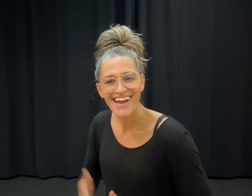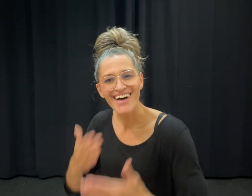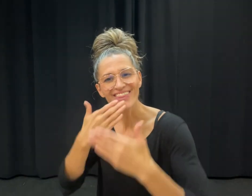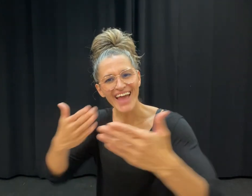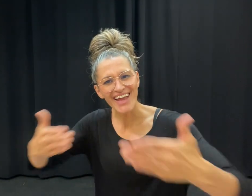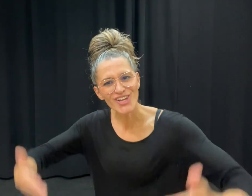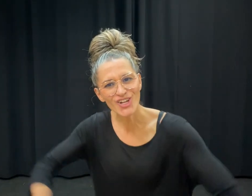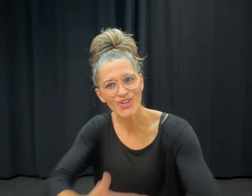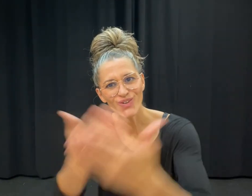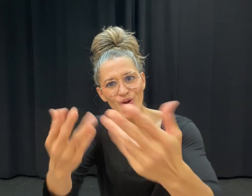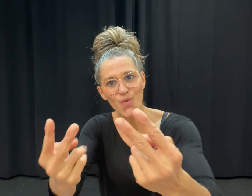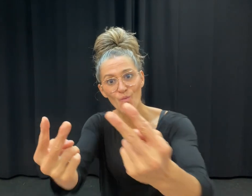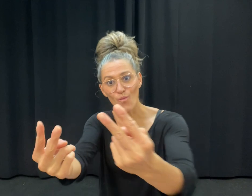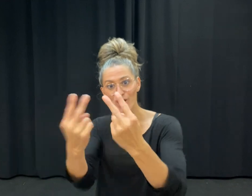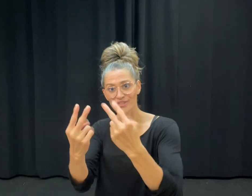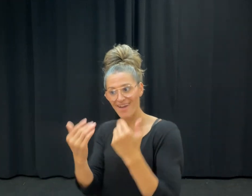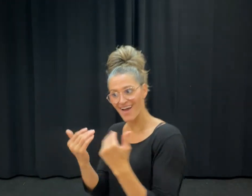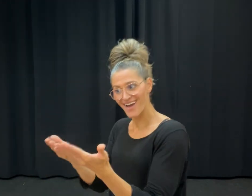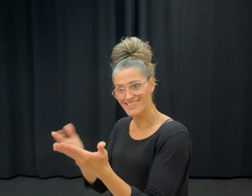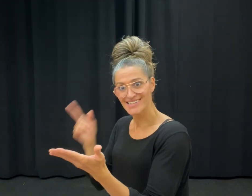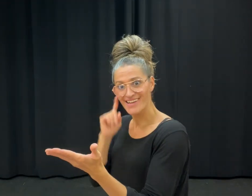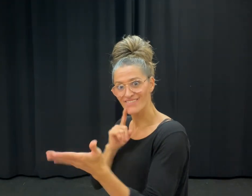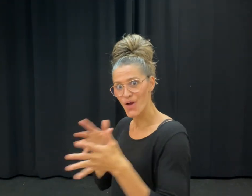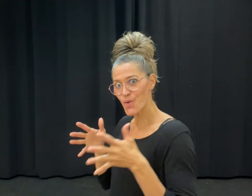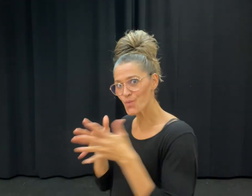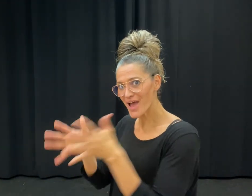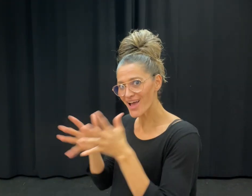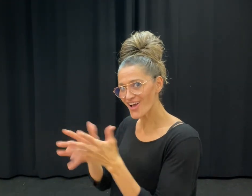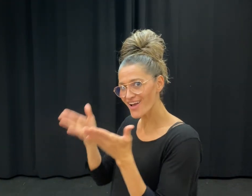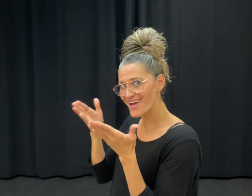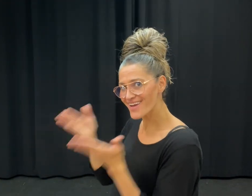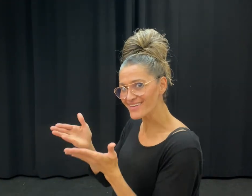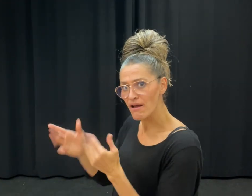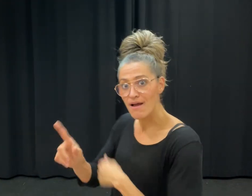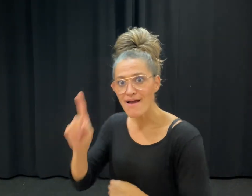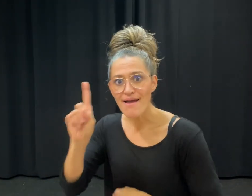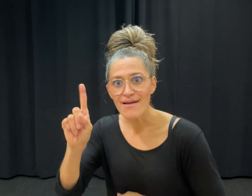Thank you for watching DeafWire!